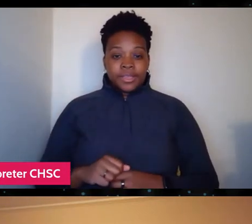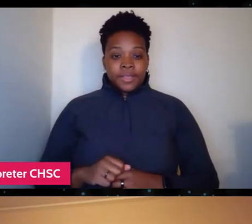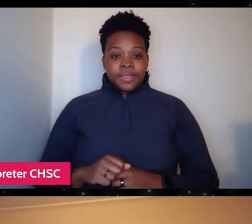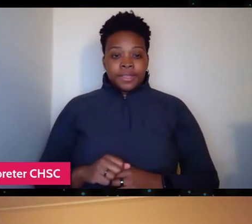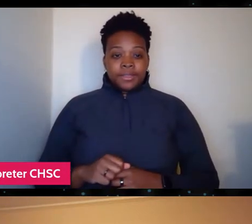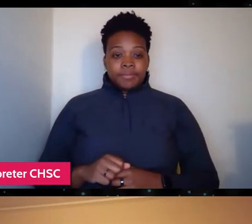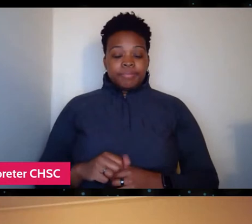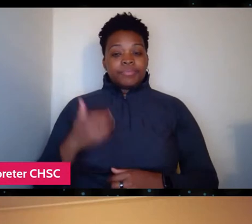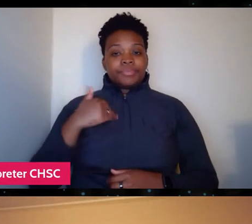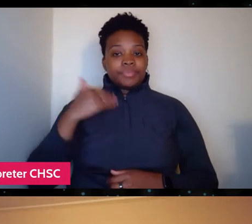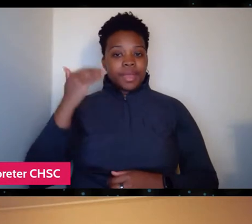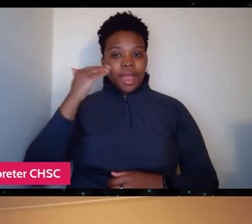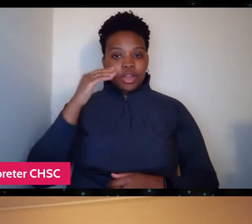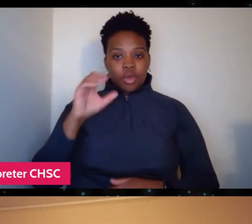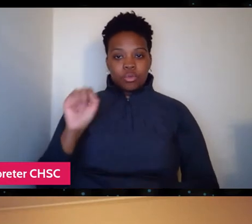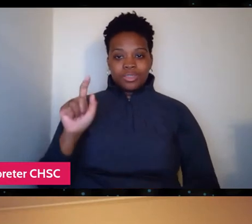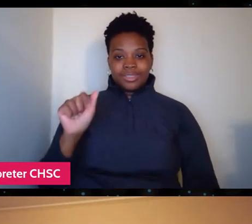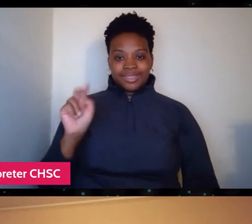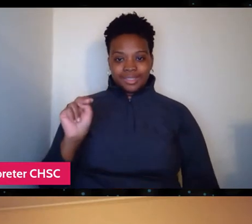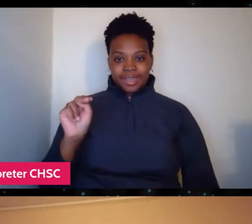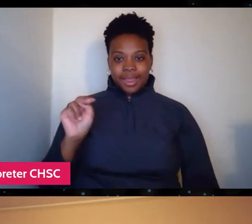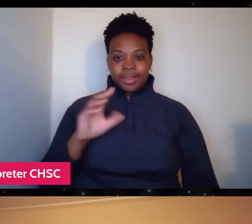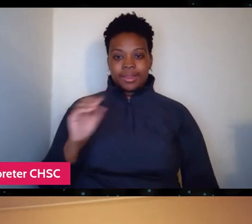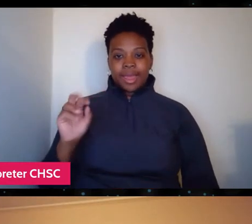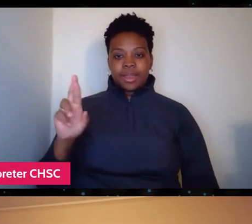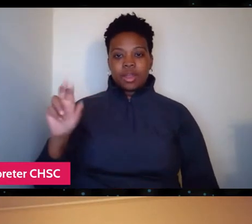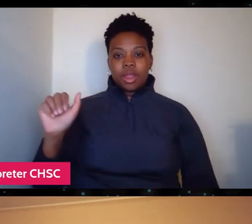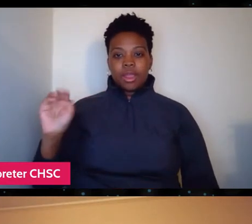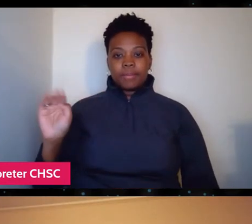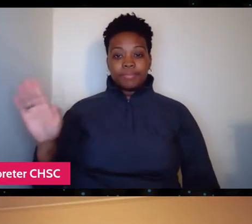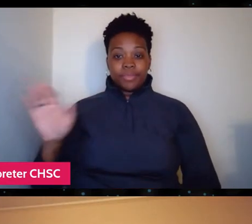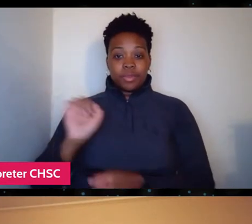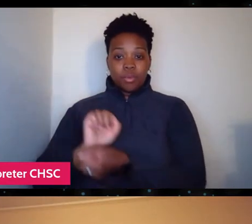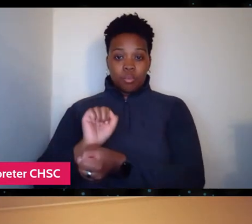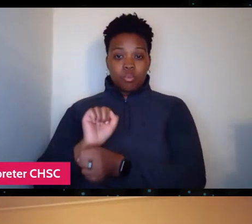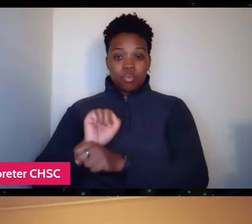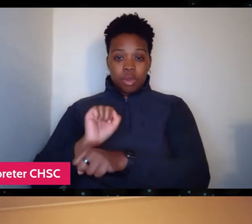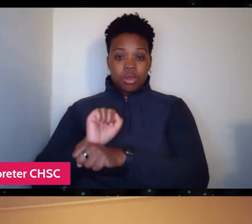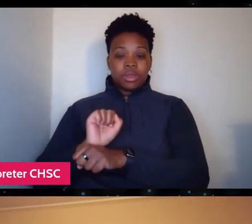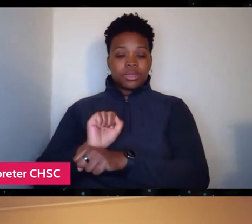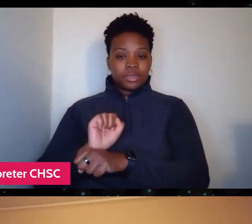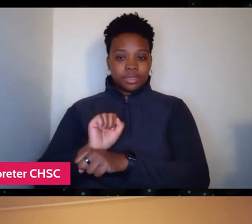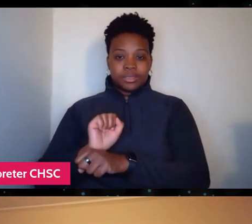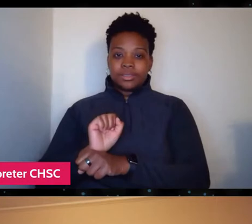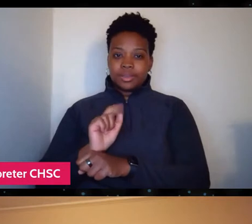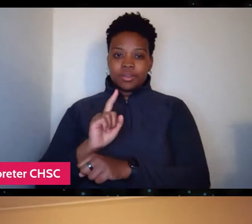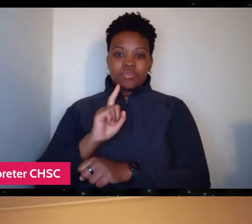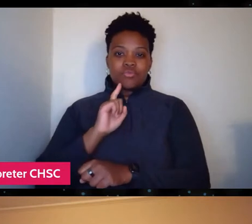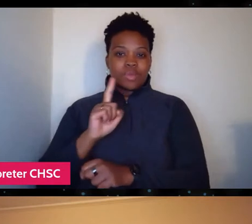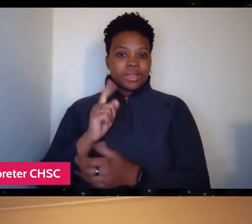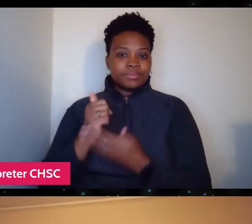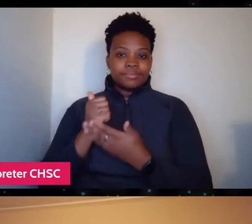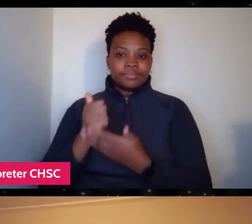I know that Stan and Remote Area Medical's work was instrumental in having that law changed.